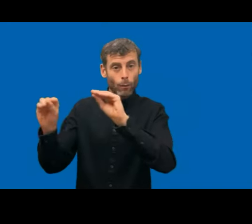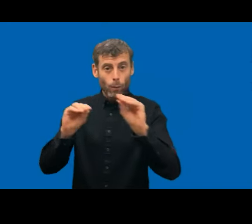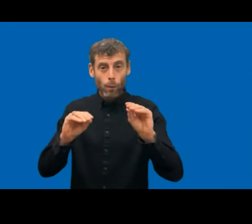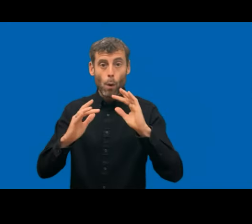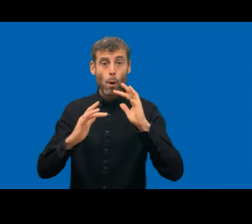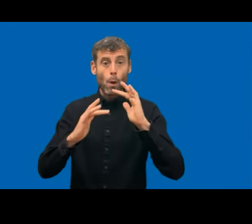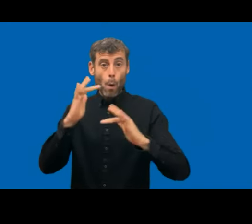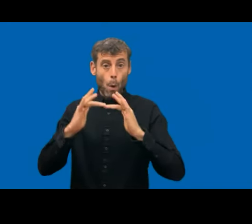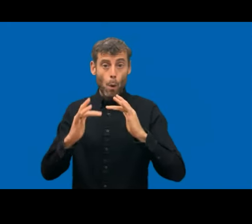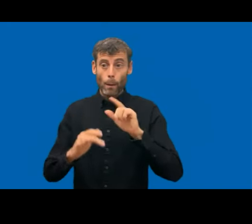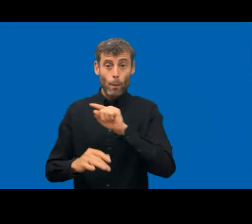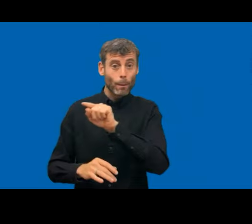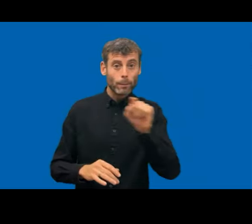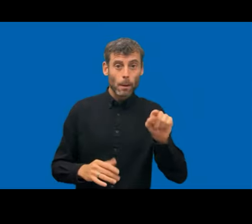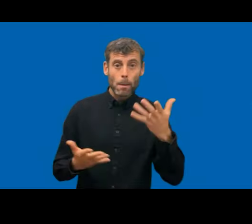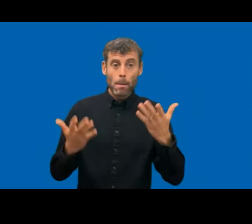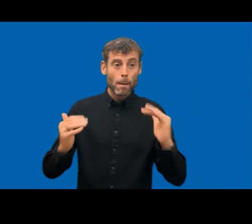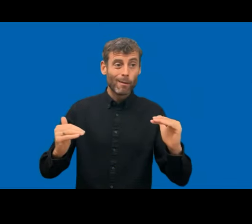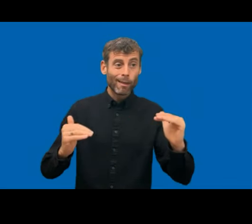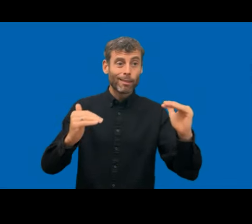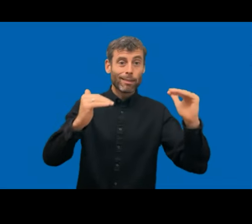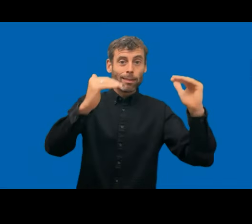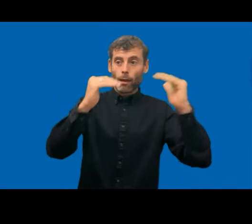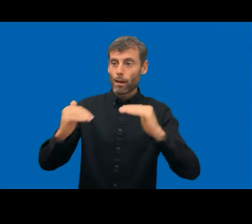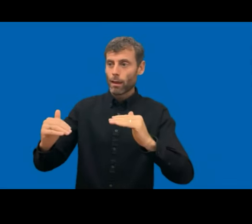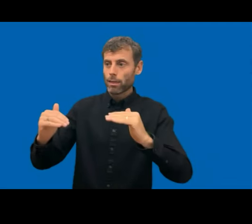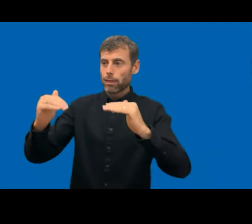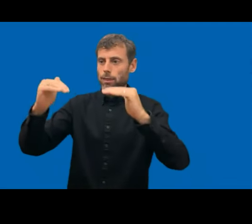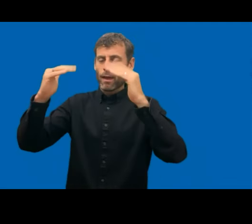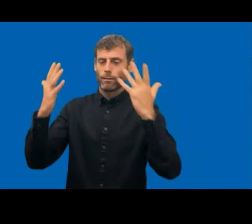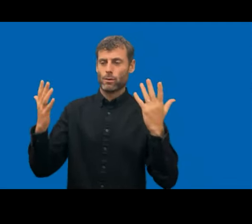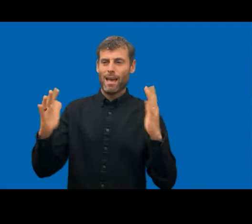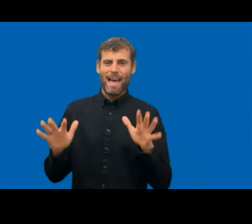And also we use this tool called Qualweb which is not so user friendly.